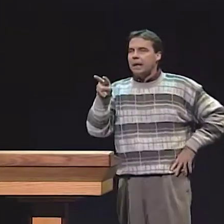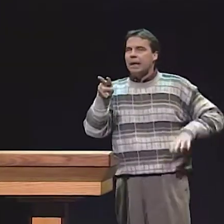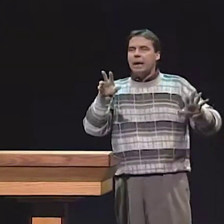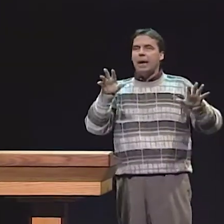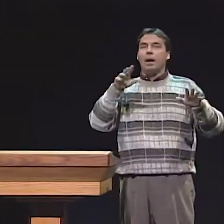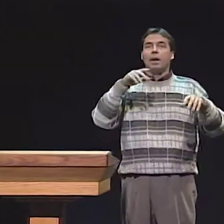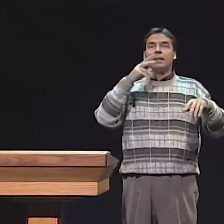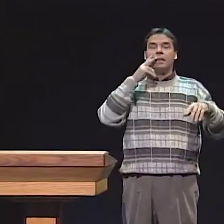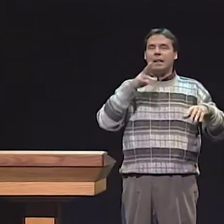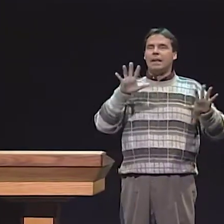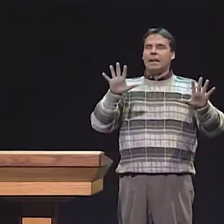WHO'VE ALREADY ACQUIRED ENGLISH.